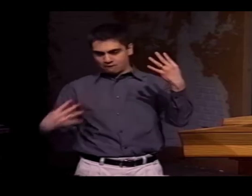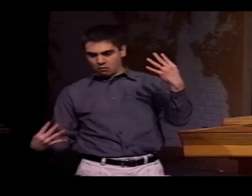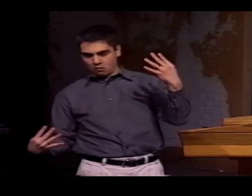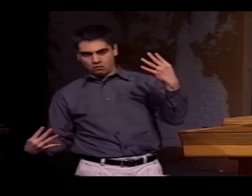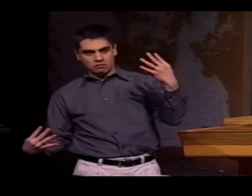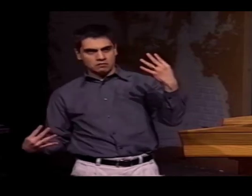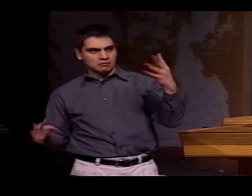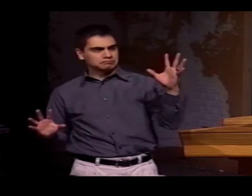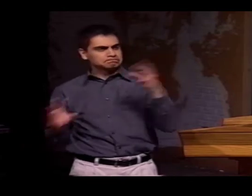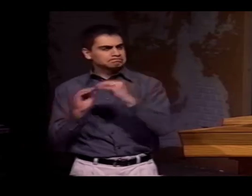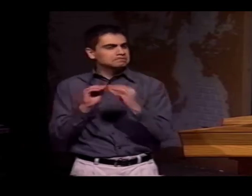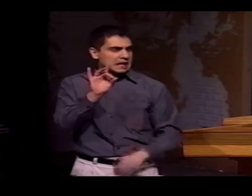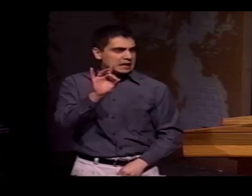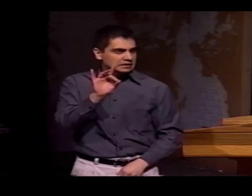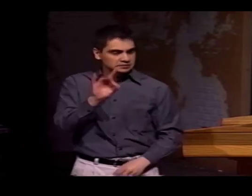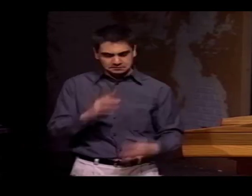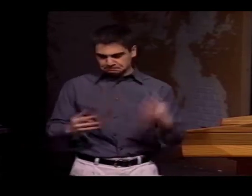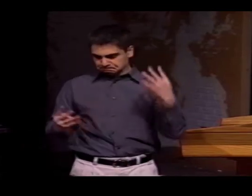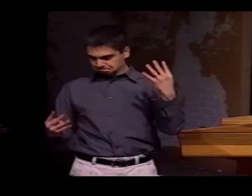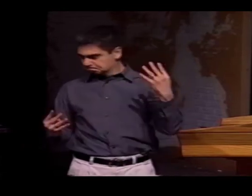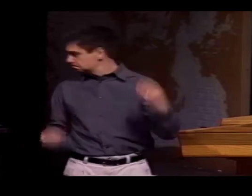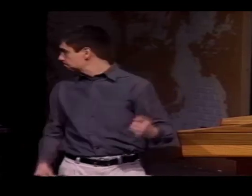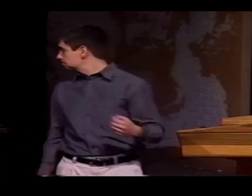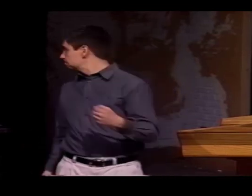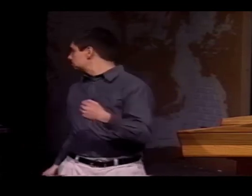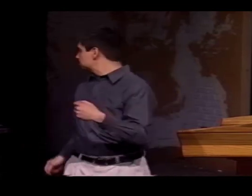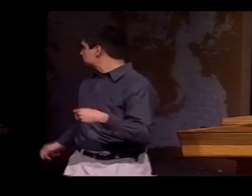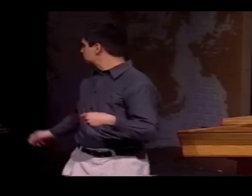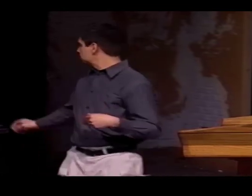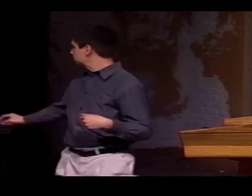THERE WERE 4 IN EACH AREA, FOR A TOTAL OF 8.